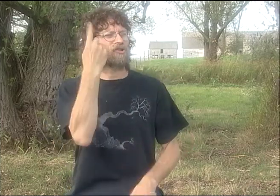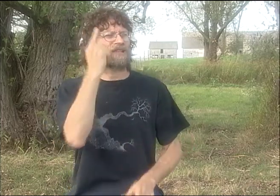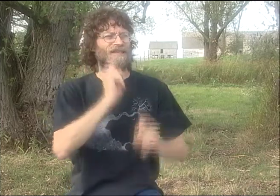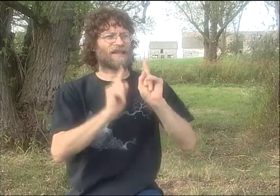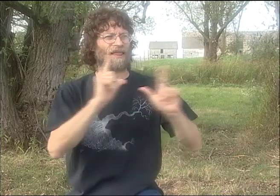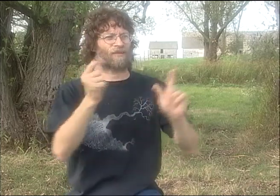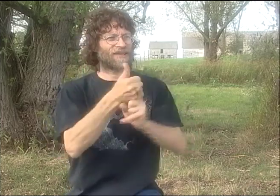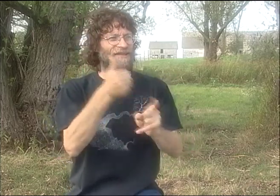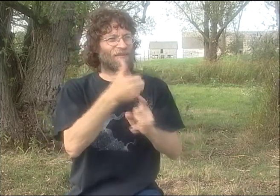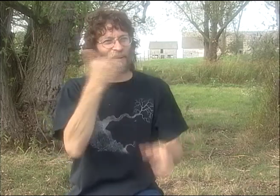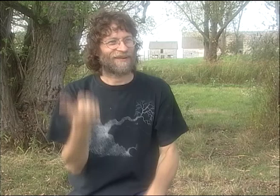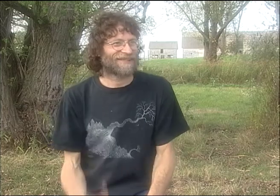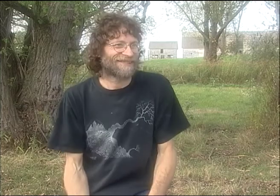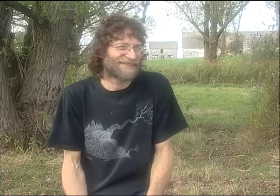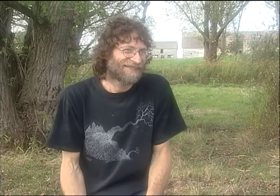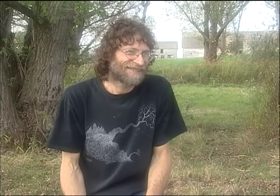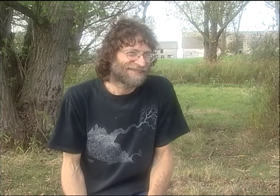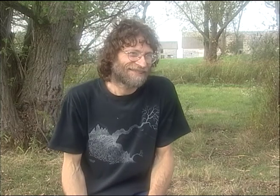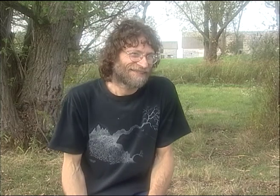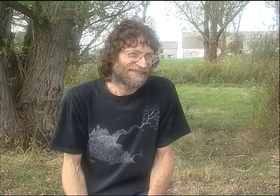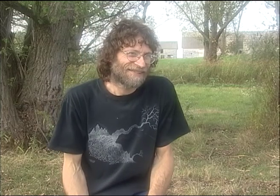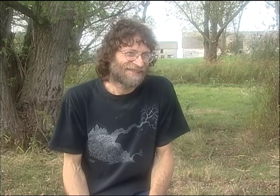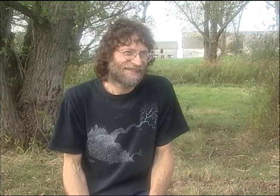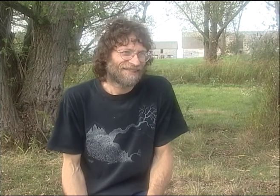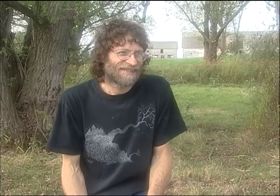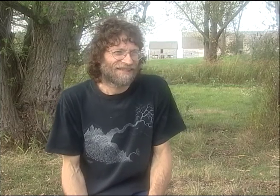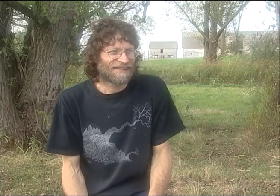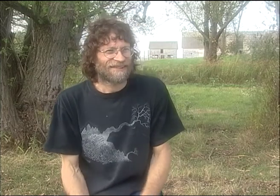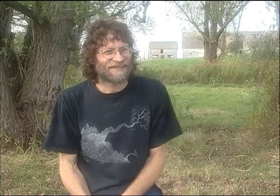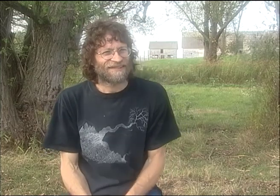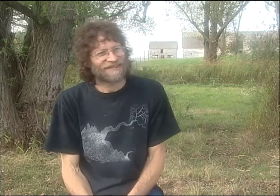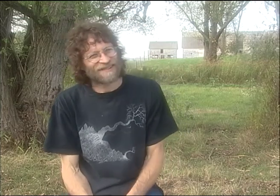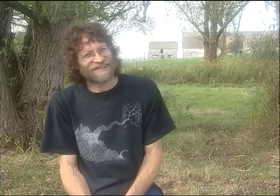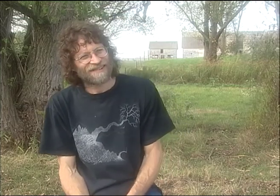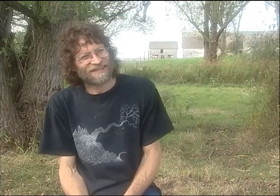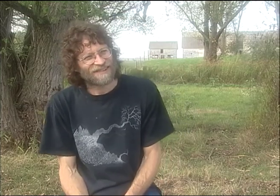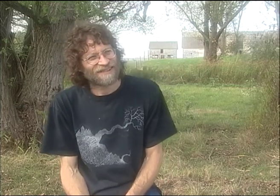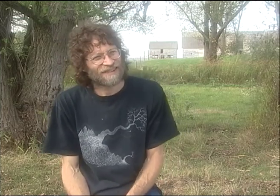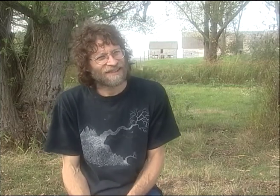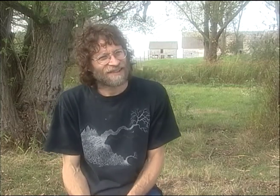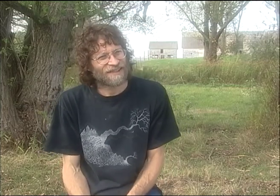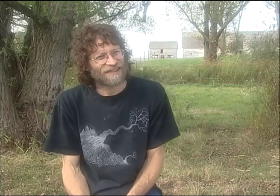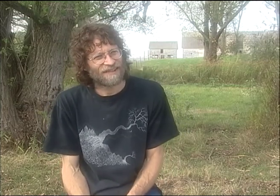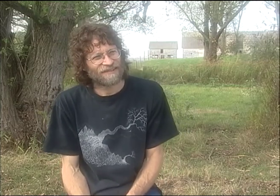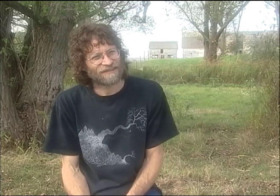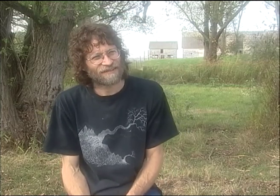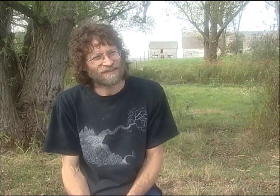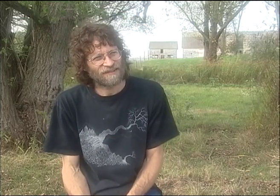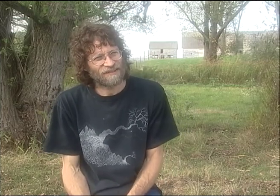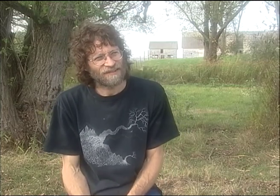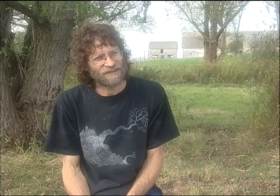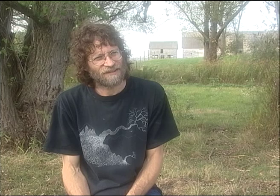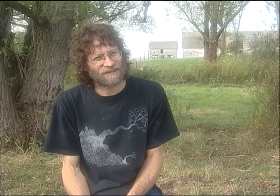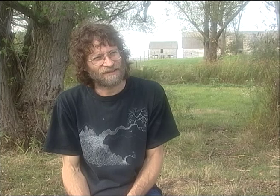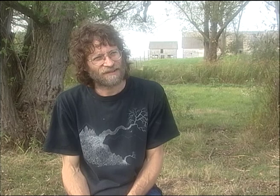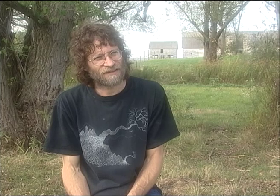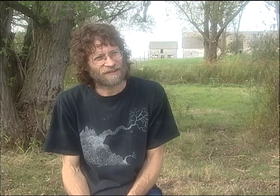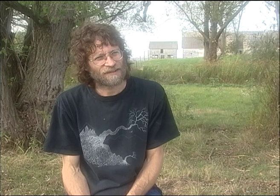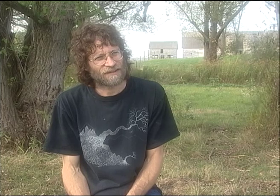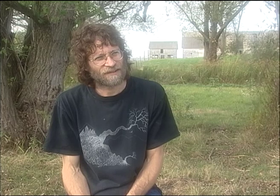AND HOW THEY EXPRESSED THEMSELVES IN THAT LANGUAGE, IT HELPED ME UNDERSTAND SIGN LANGUAGE IN GENERAL BETTER FROM BEING IN THAT ENVIRONMENT.